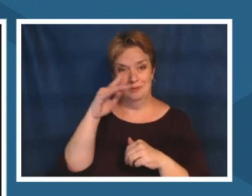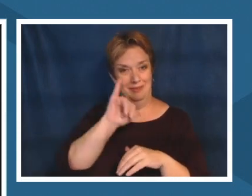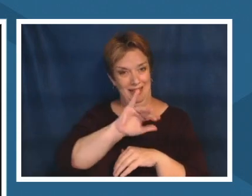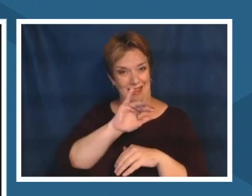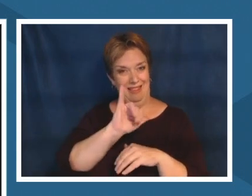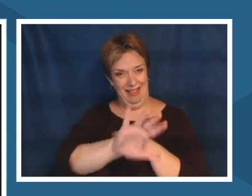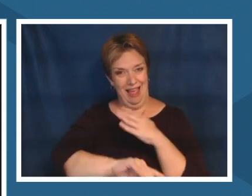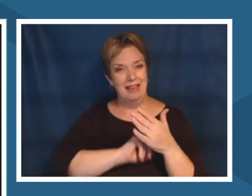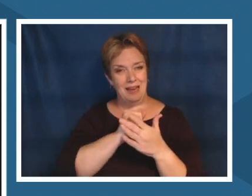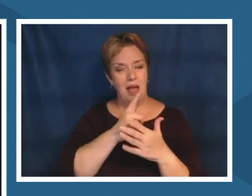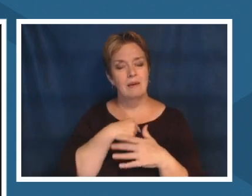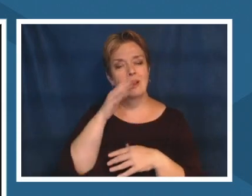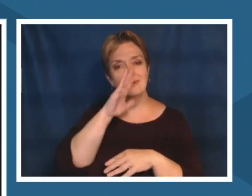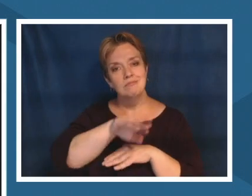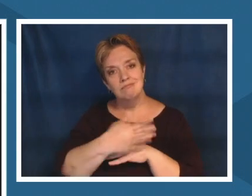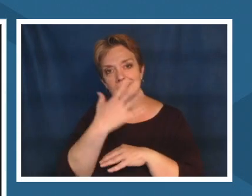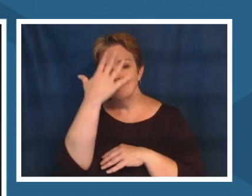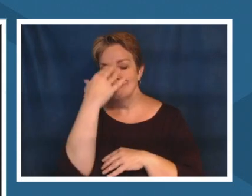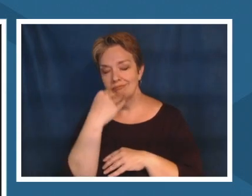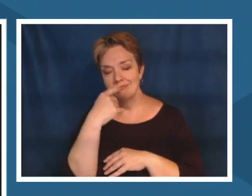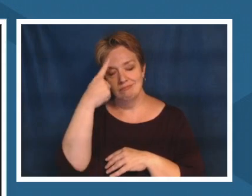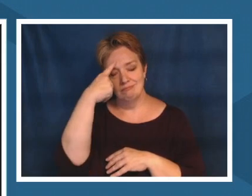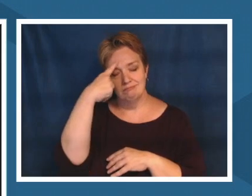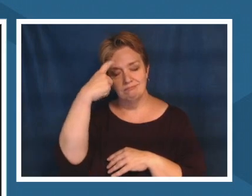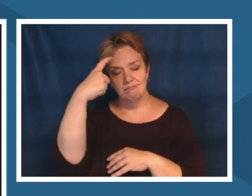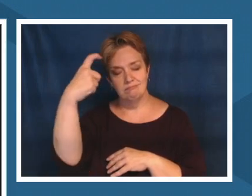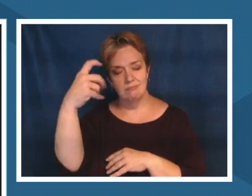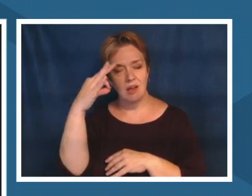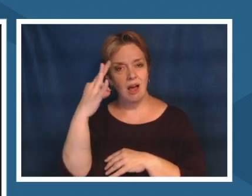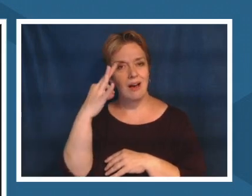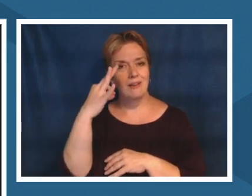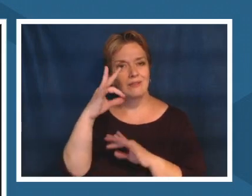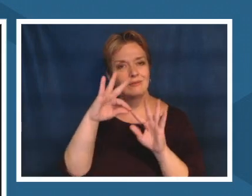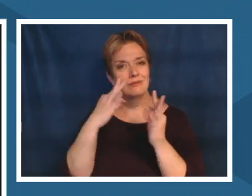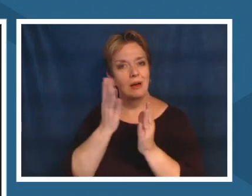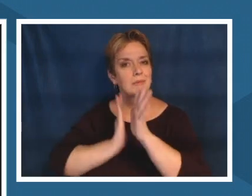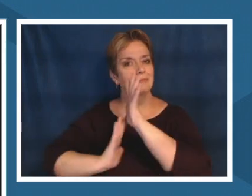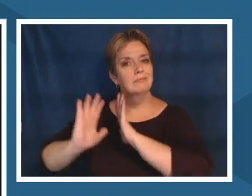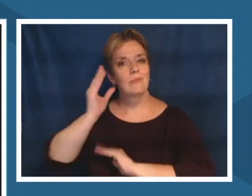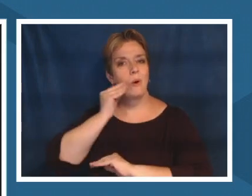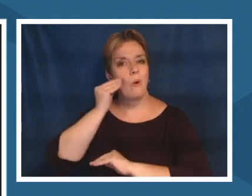and i couldn't i couldn't shake it